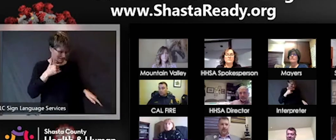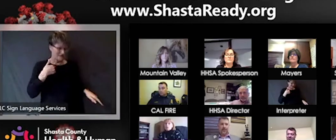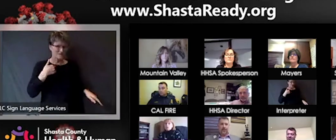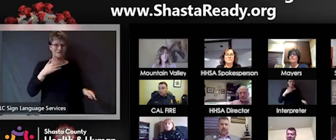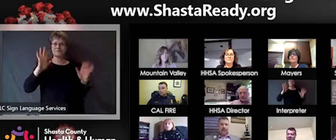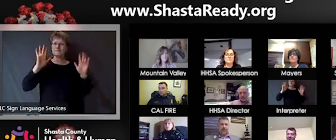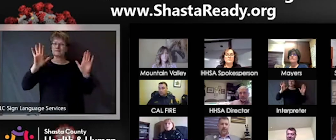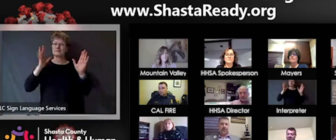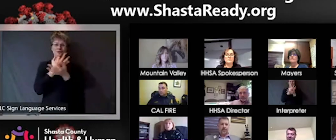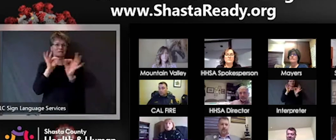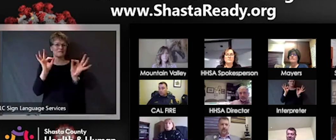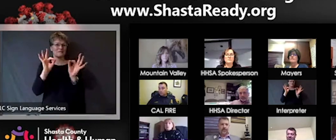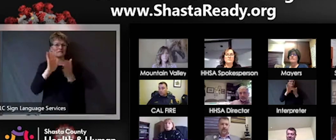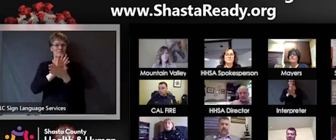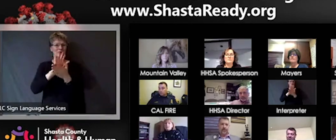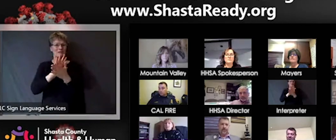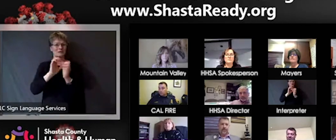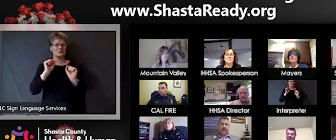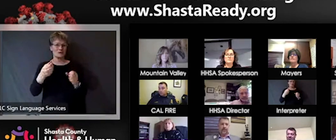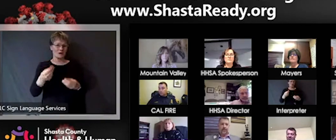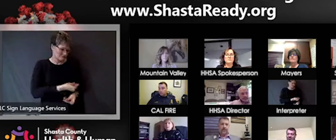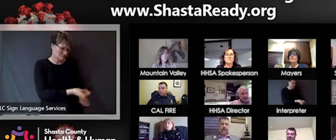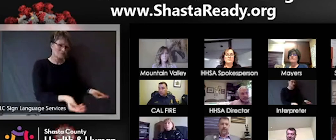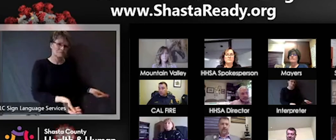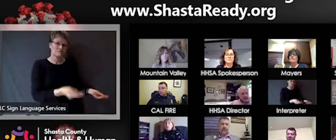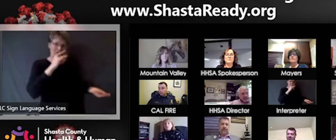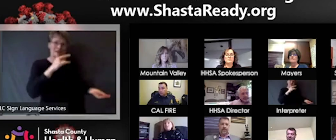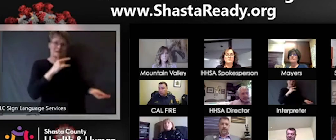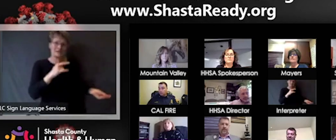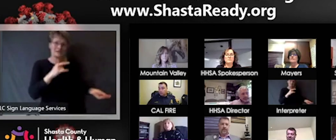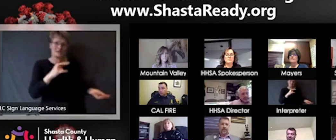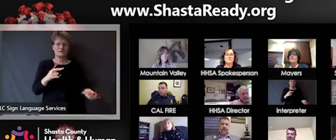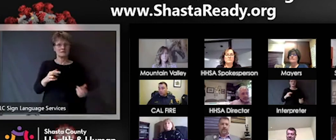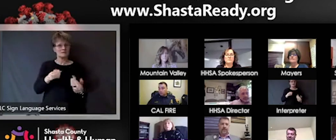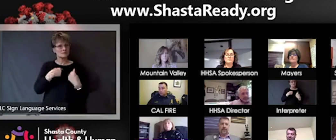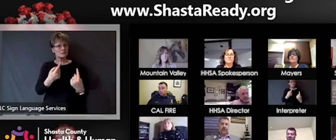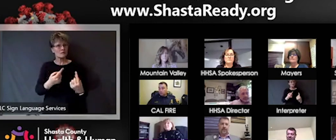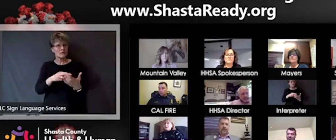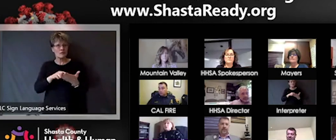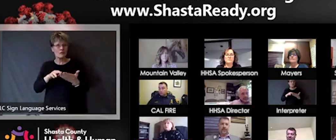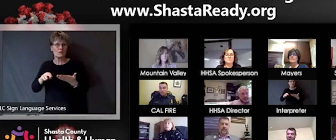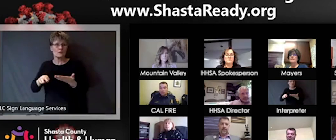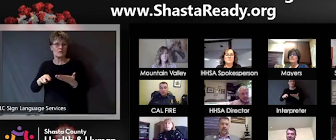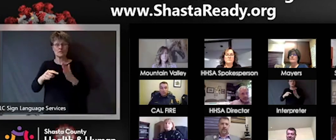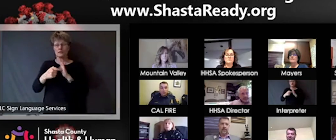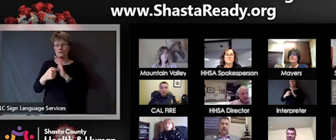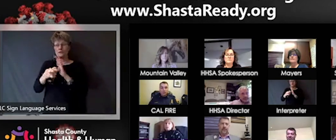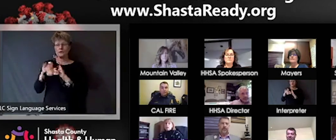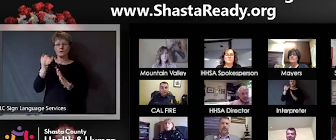research does show that focusing on gratefulness every day does change the